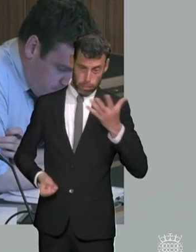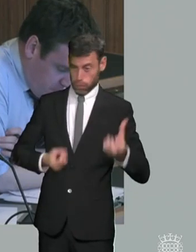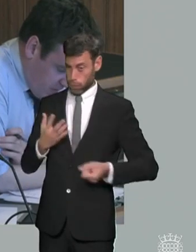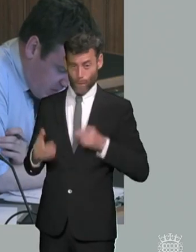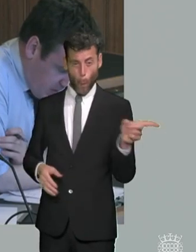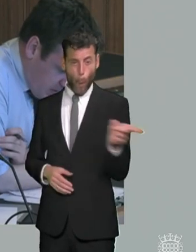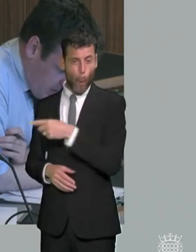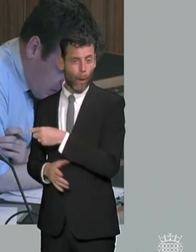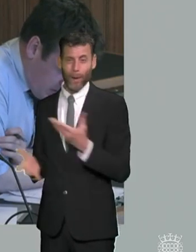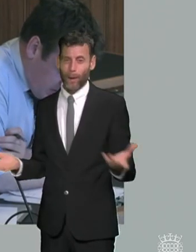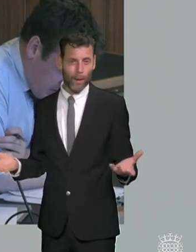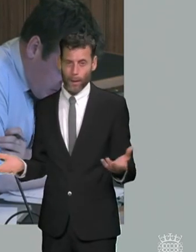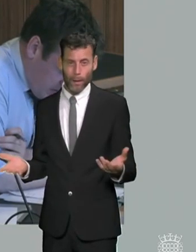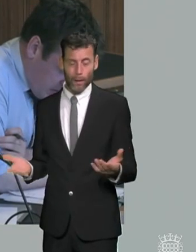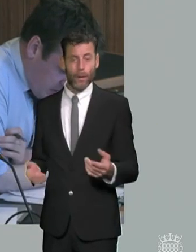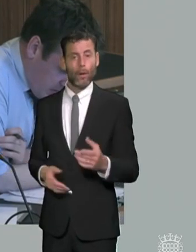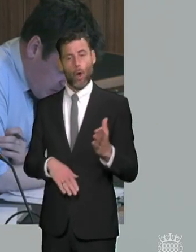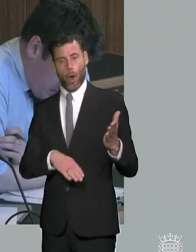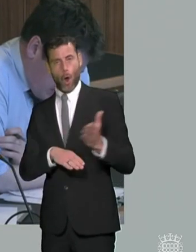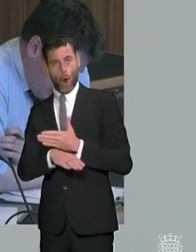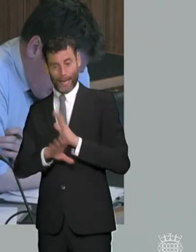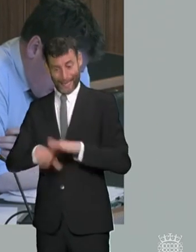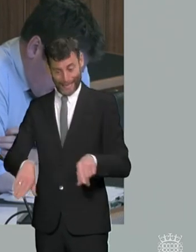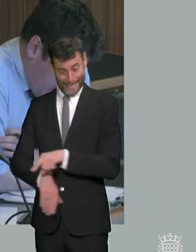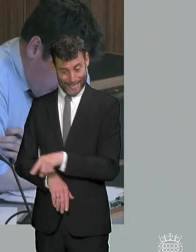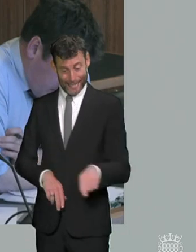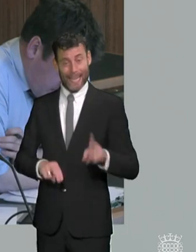early intervention particularly into early years which ought to pay dividends in the long term